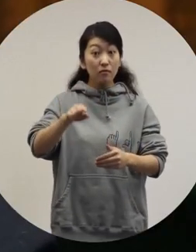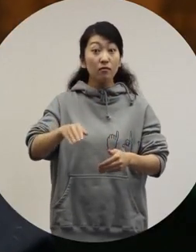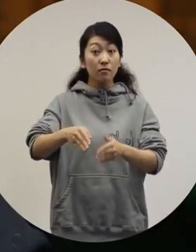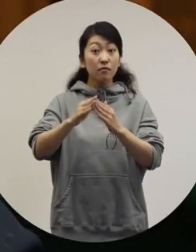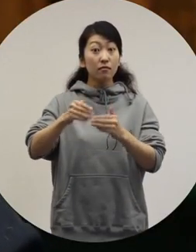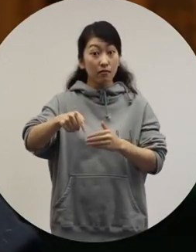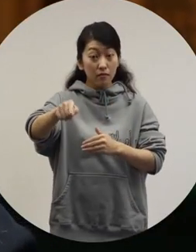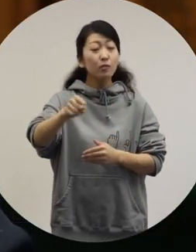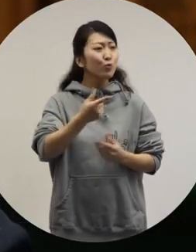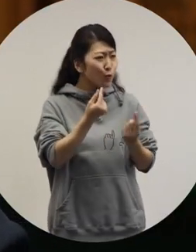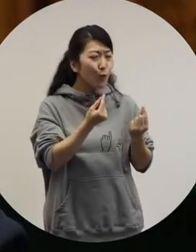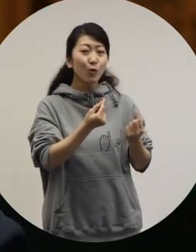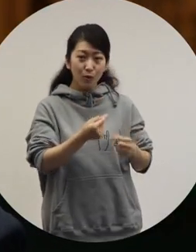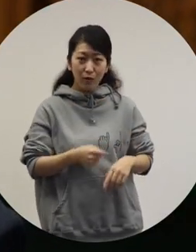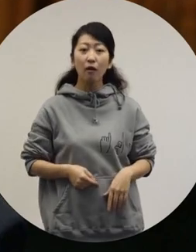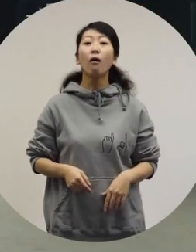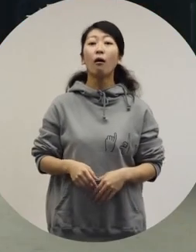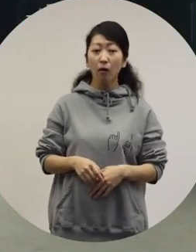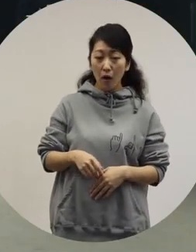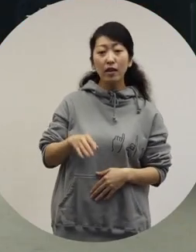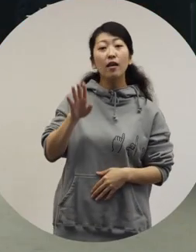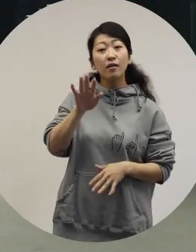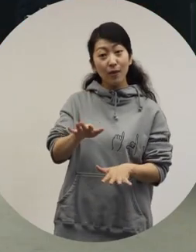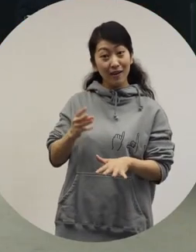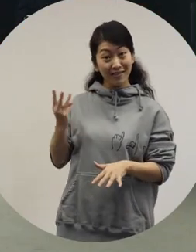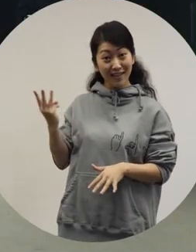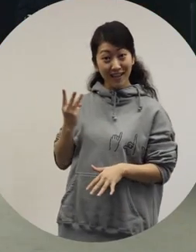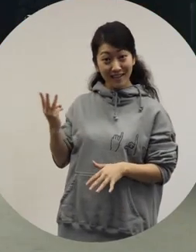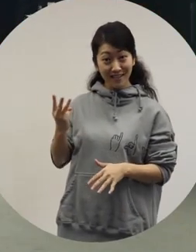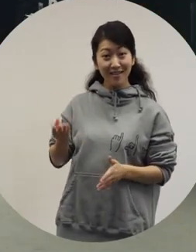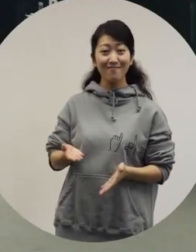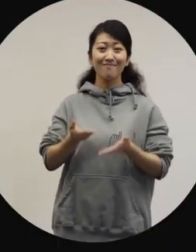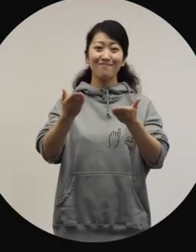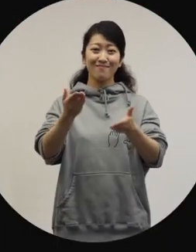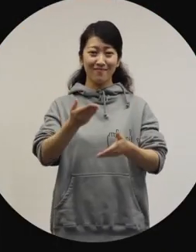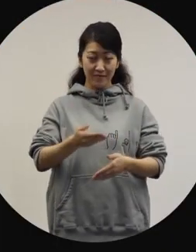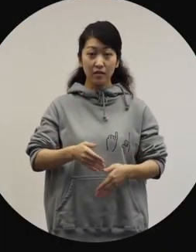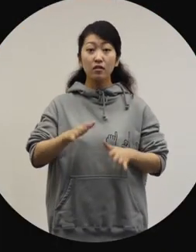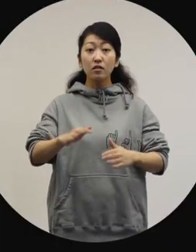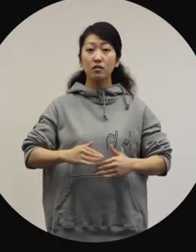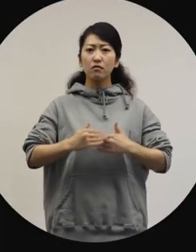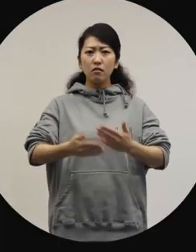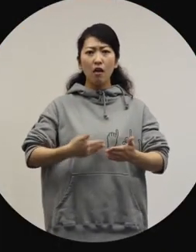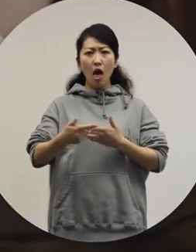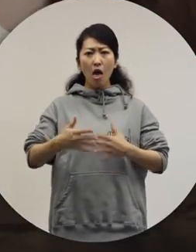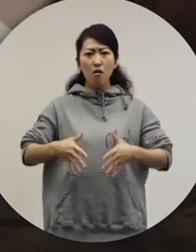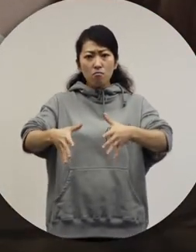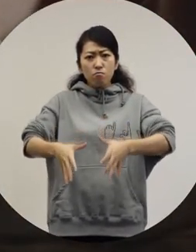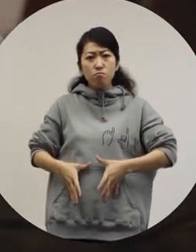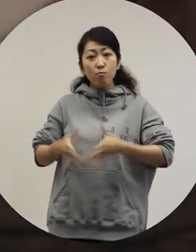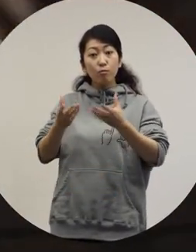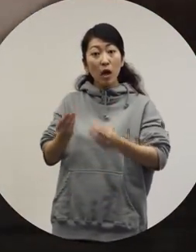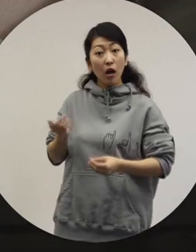Yes, that's right. [Ochiai] Good. Now, the three of us will be talking. You were wearing a pregnancy experience jacket earlier.